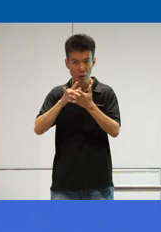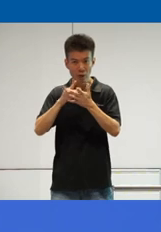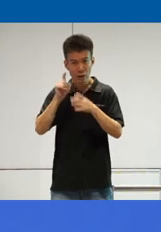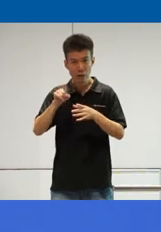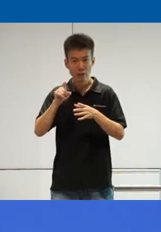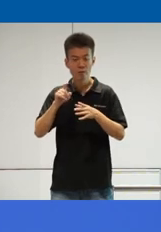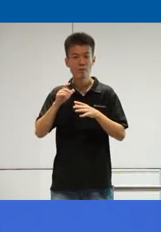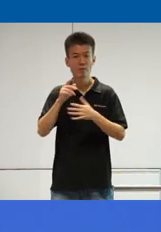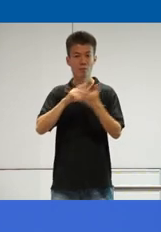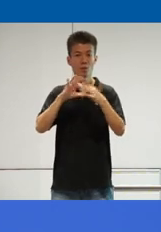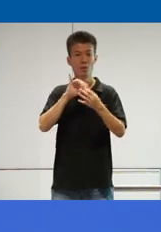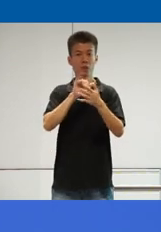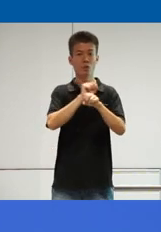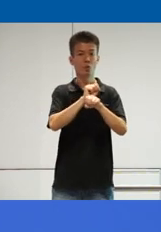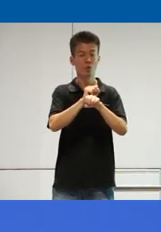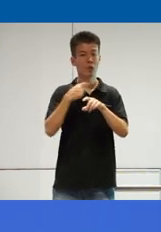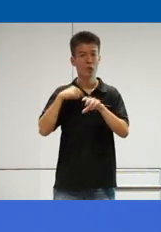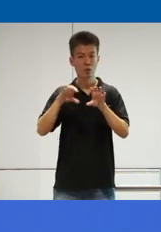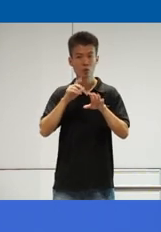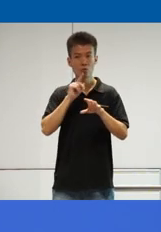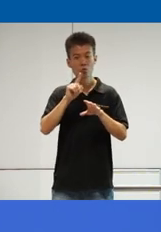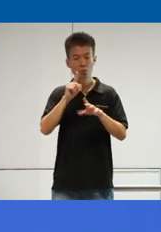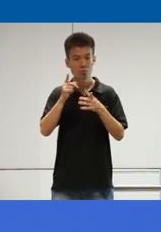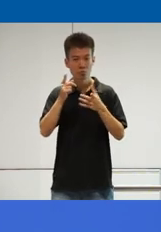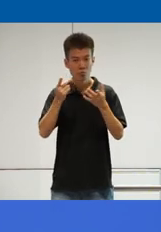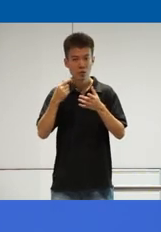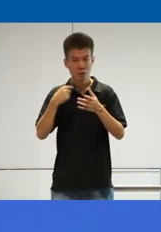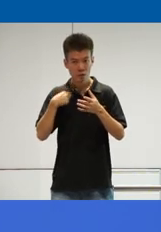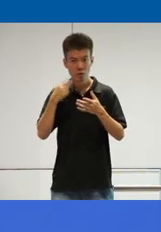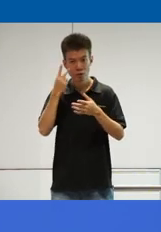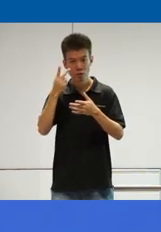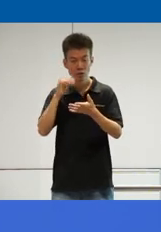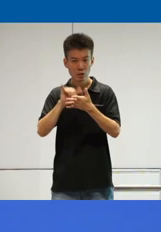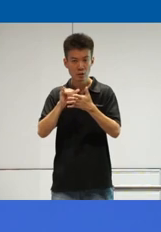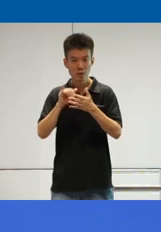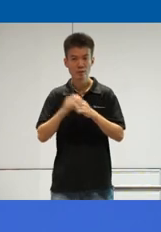because part of the work that I do is really driven um I have skin in the game essentially so